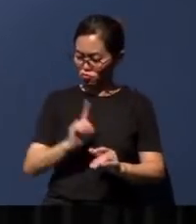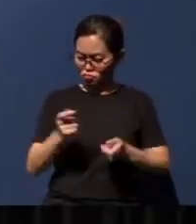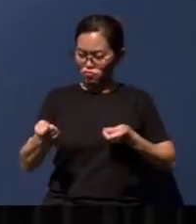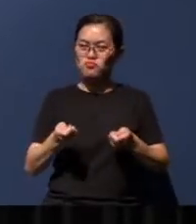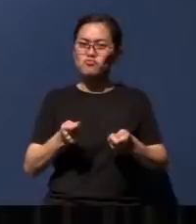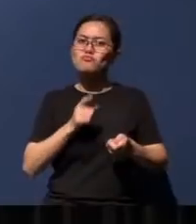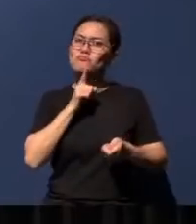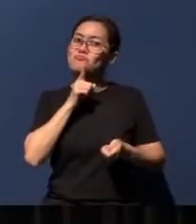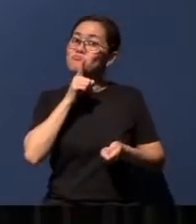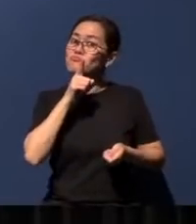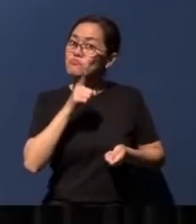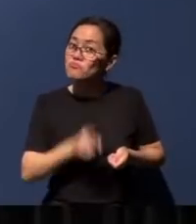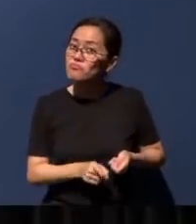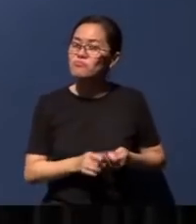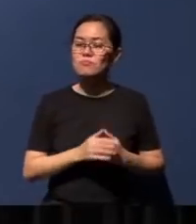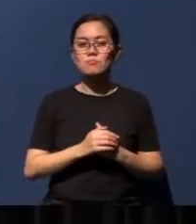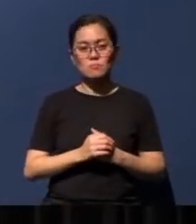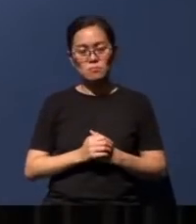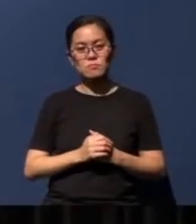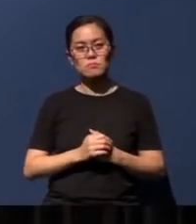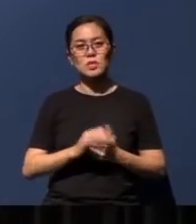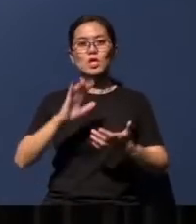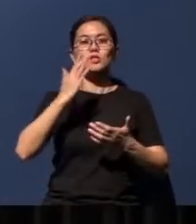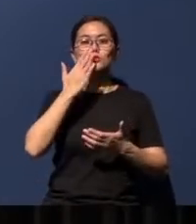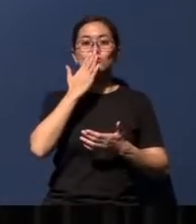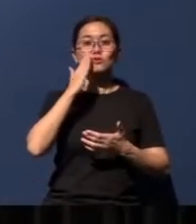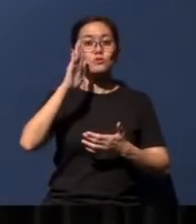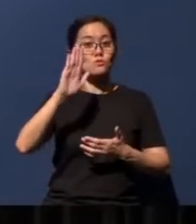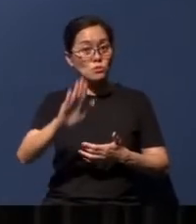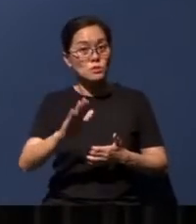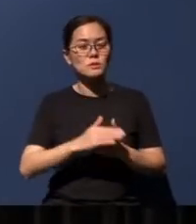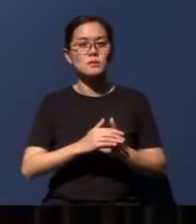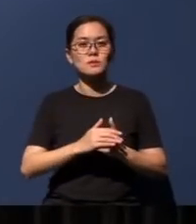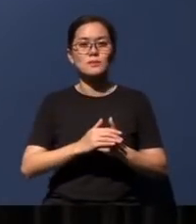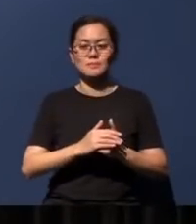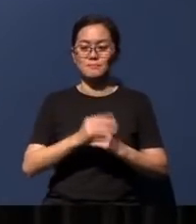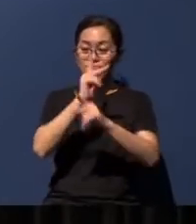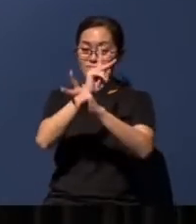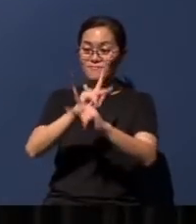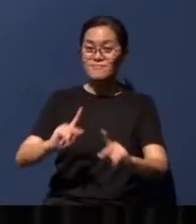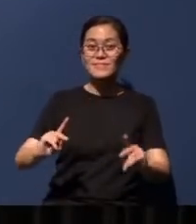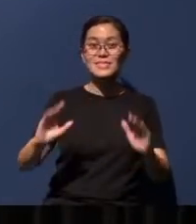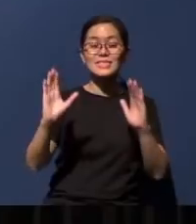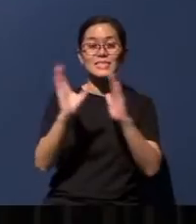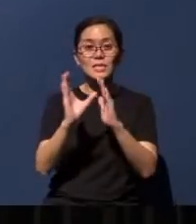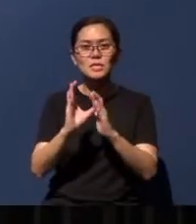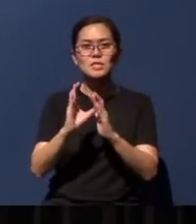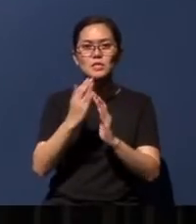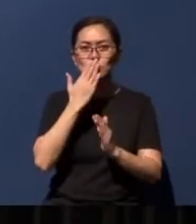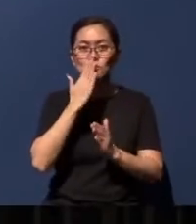in the Millennium. Jerusalem, the City of Peace - that's what Jerusalem means, by the way - the City